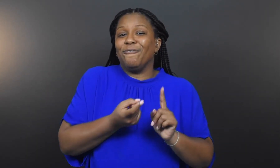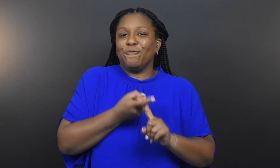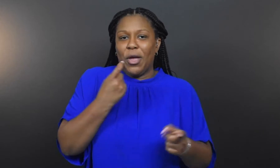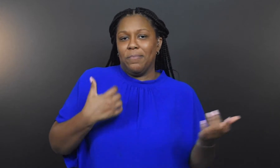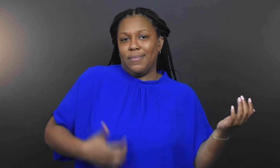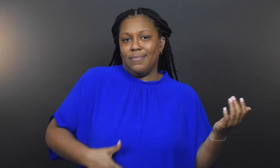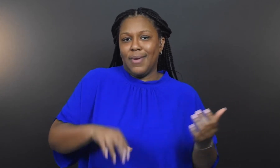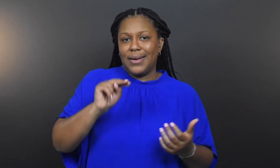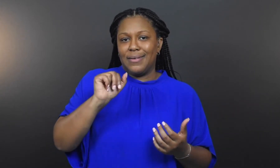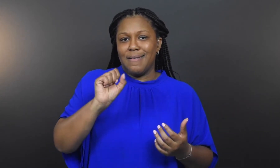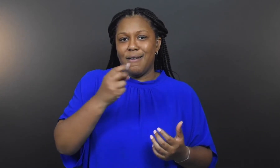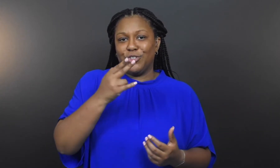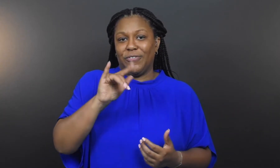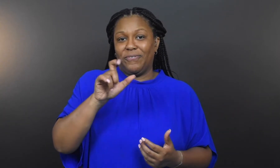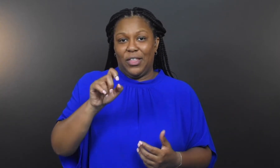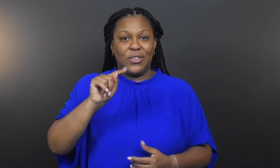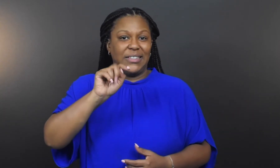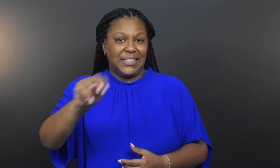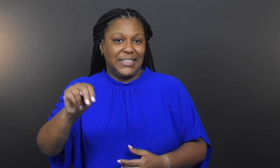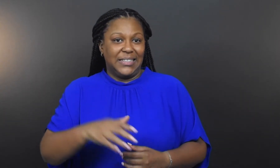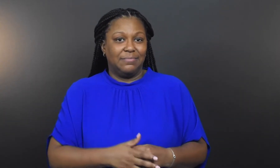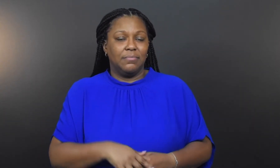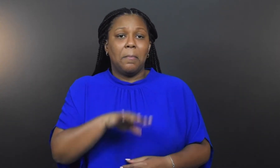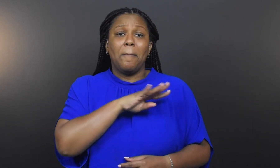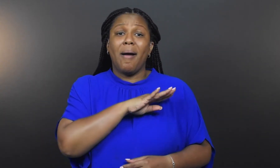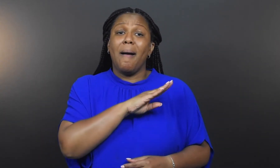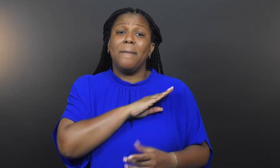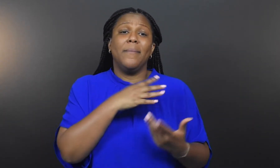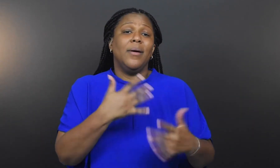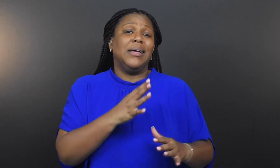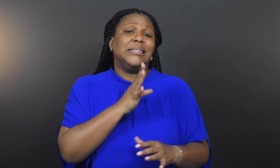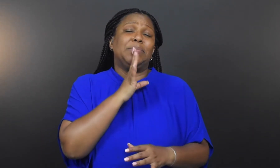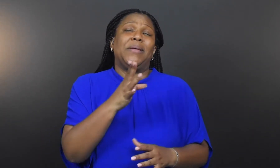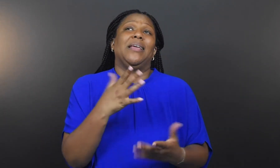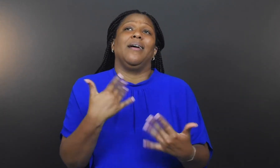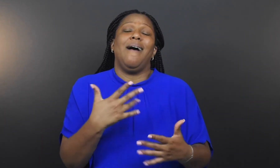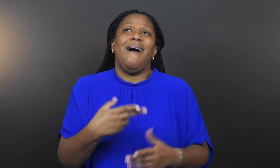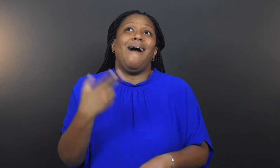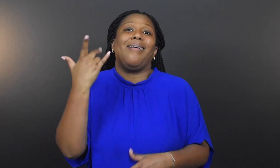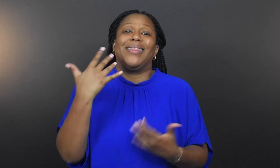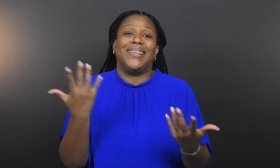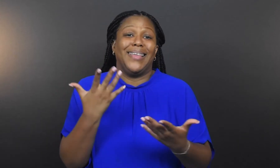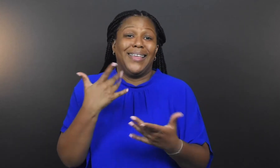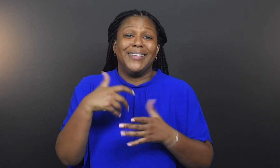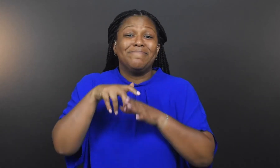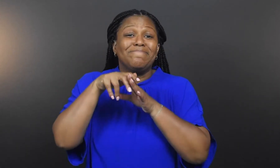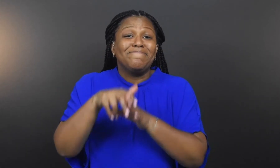Originally from Nashville, TN, Bob speaks fondly of riding through his home state and